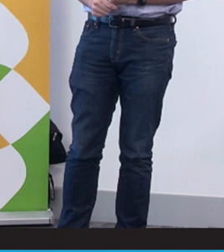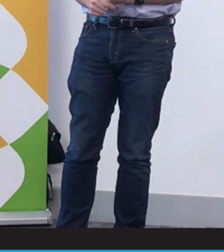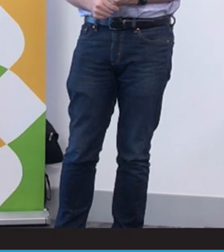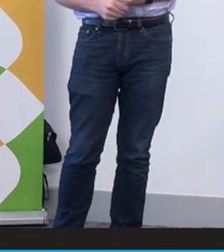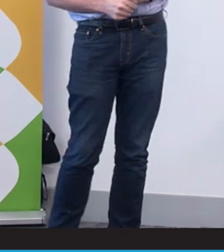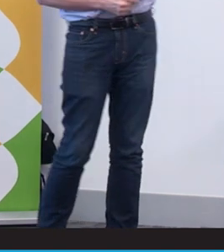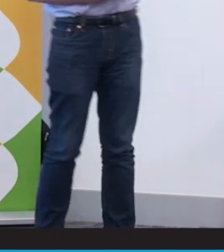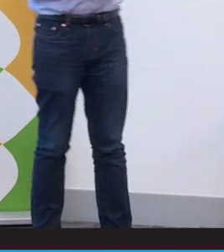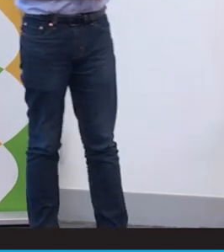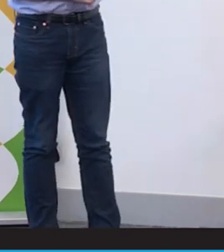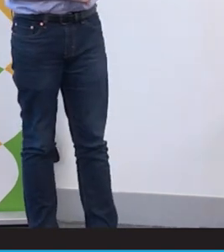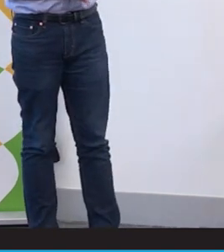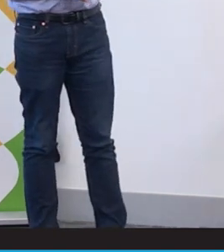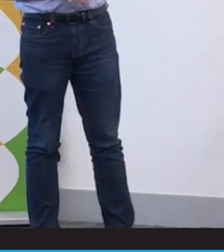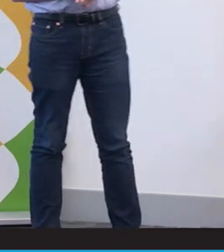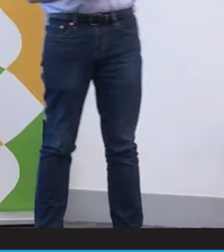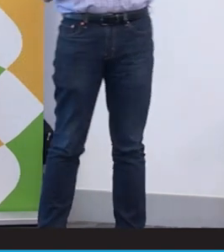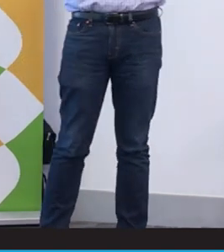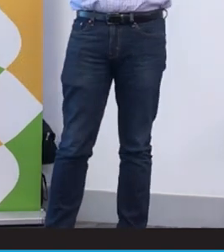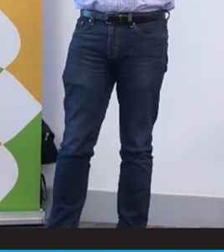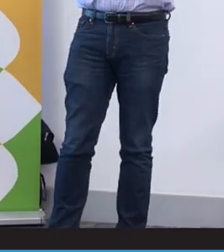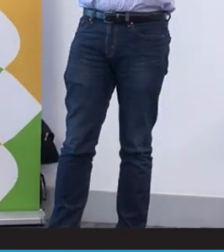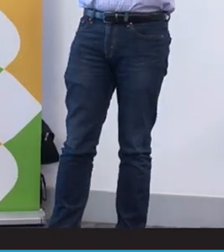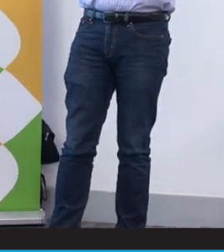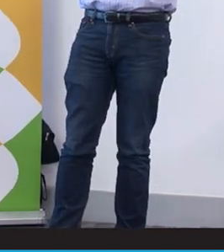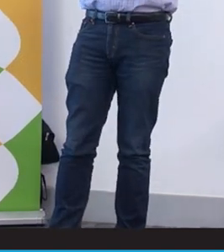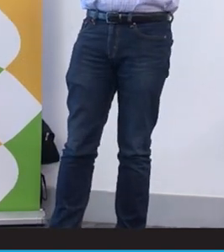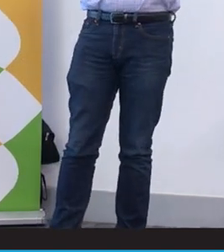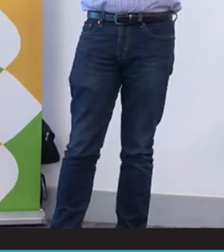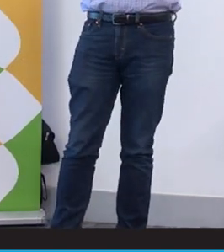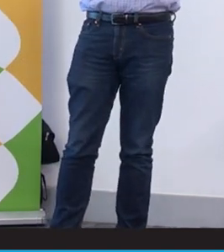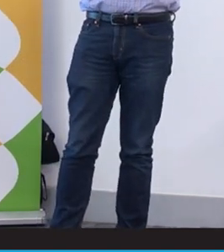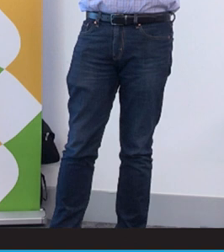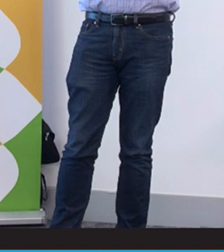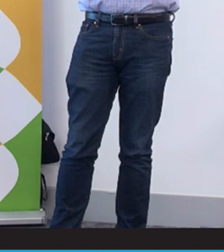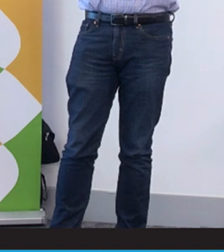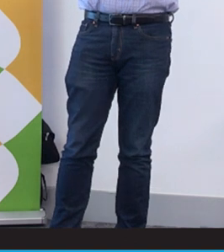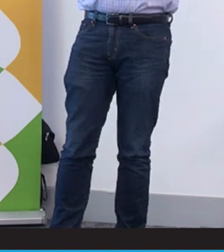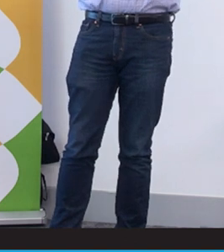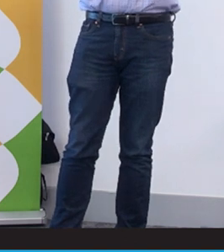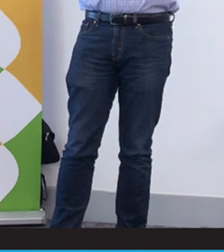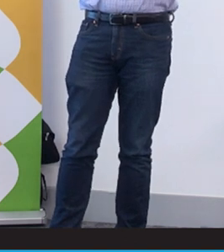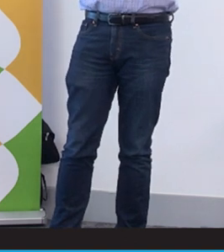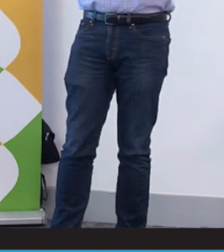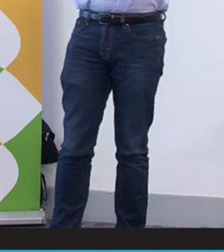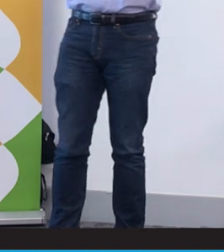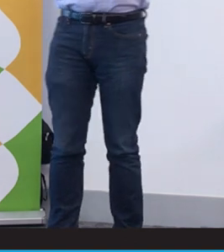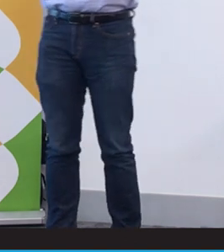the lack of choices that they had. And when we talk about the deaf community that really connects